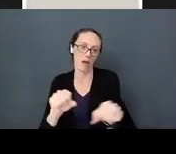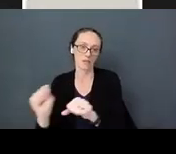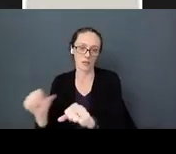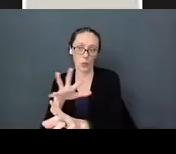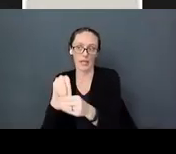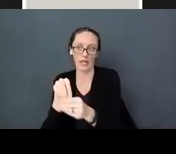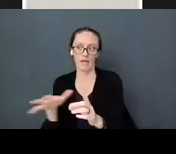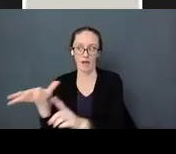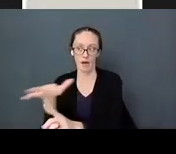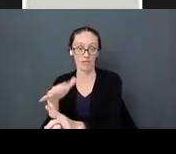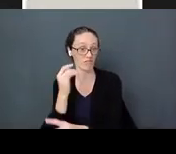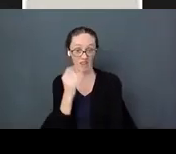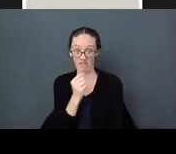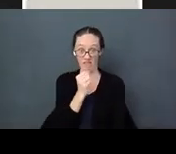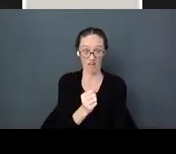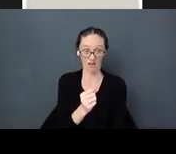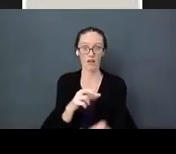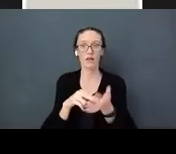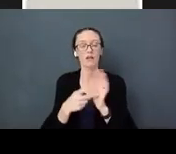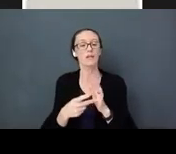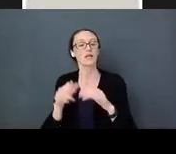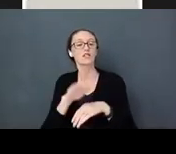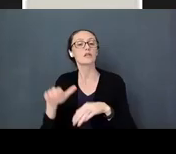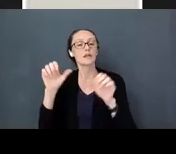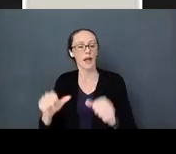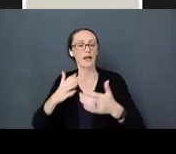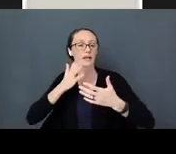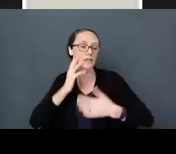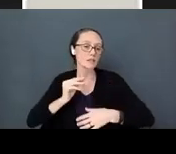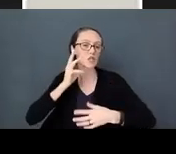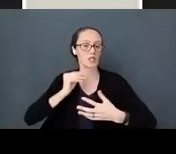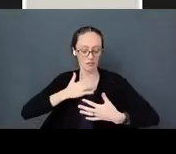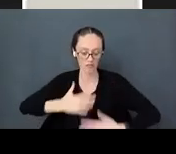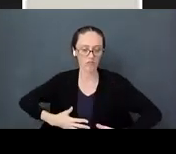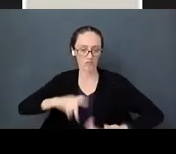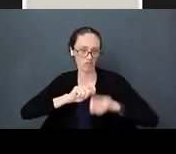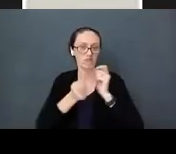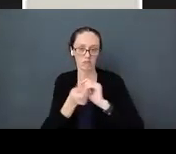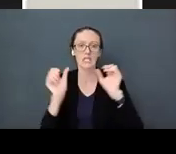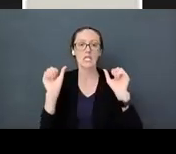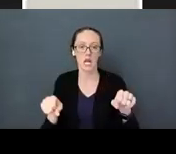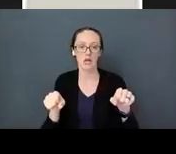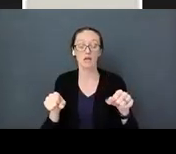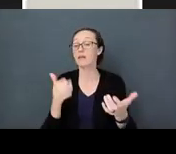get it, kids can experience physiological changes. They can also have high blood pressure. They can